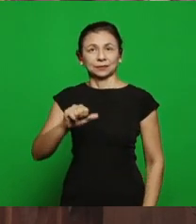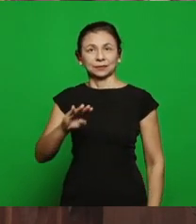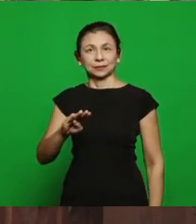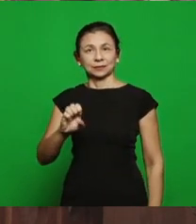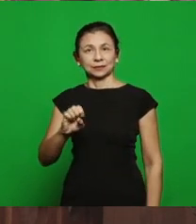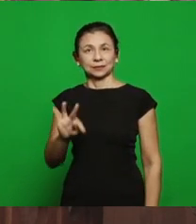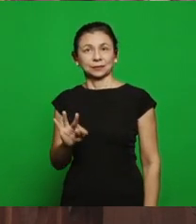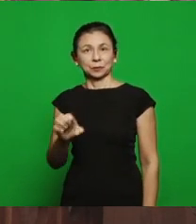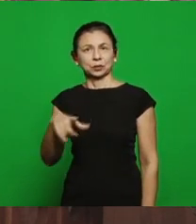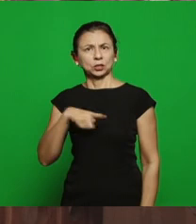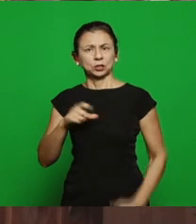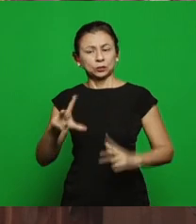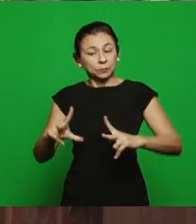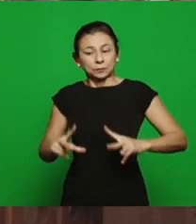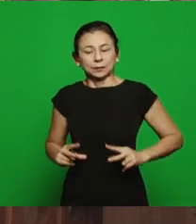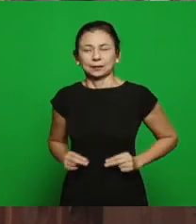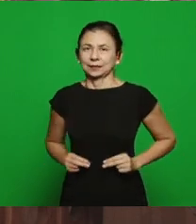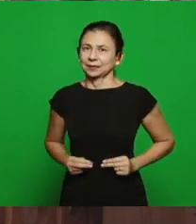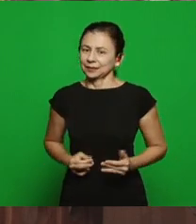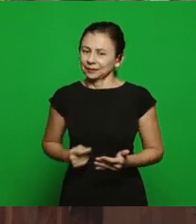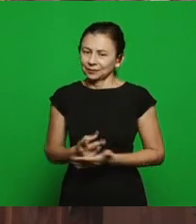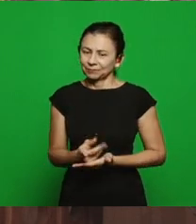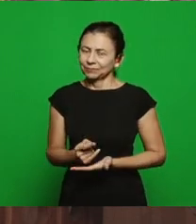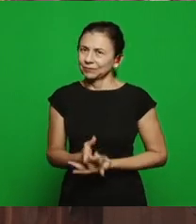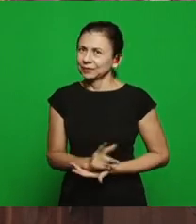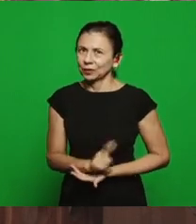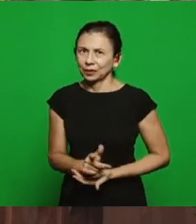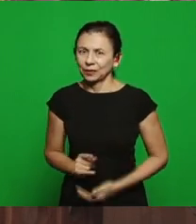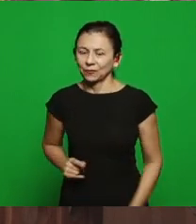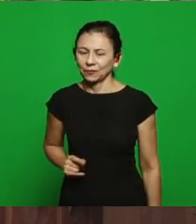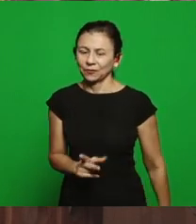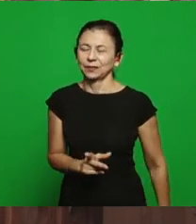the vineyard’s inheritance, the Holy Spirit’s inheritance